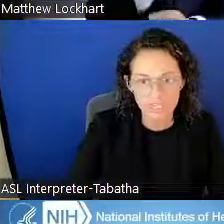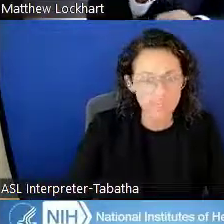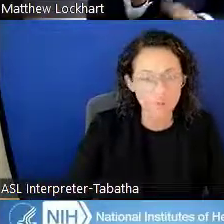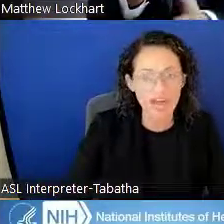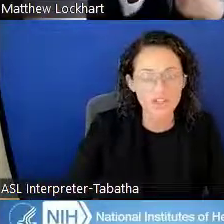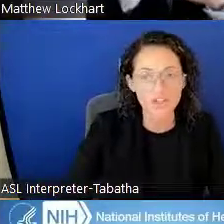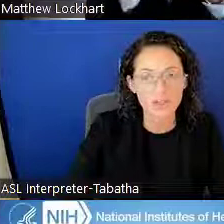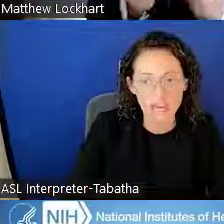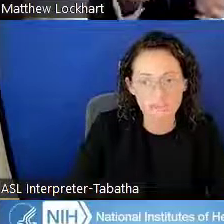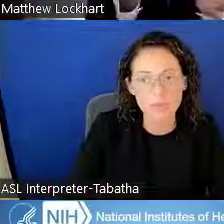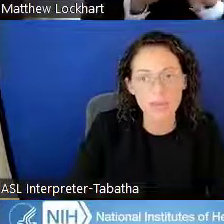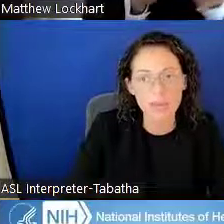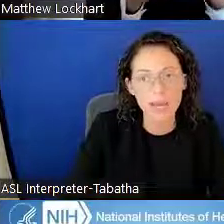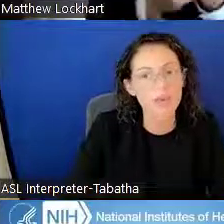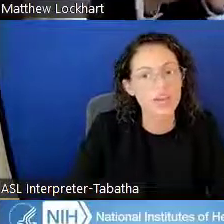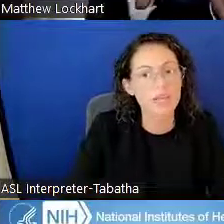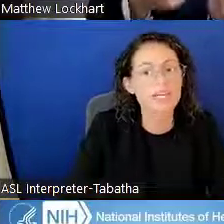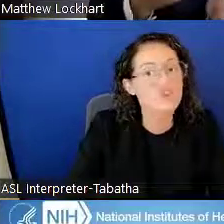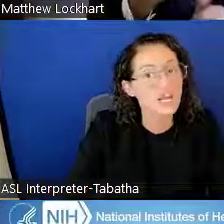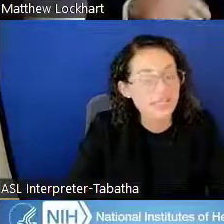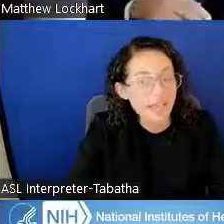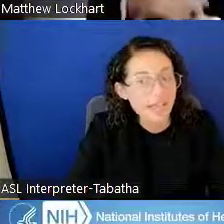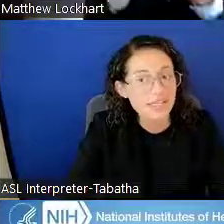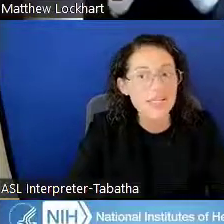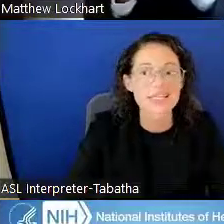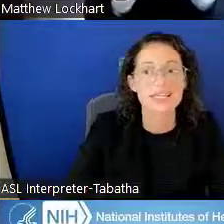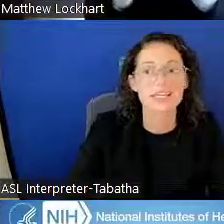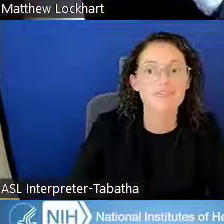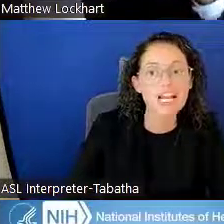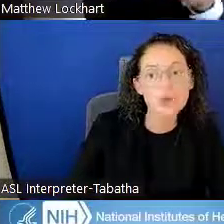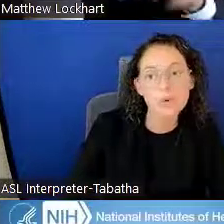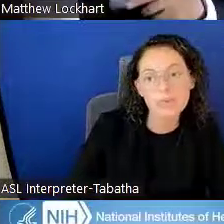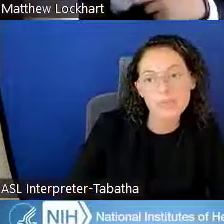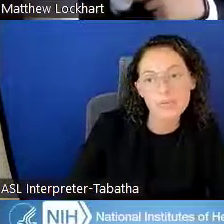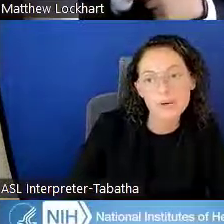If you haven't heard back from them, I would recommend trying again, sending a follow-up email.